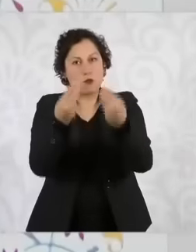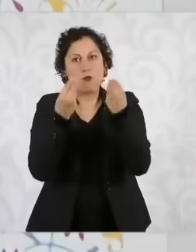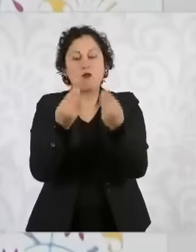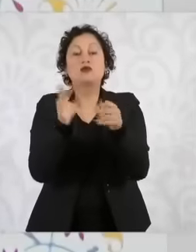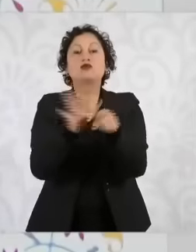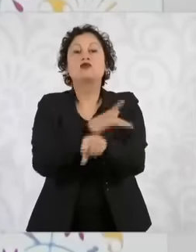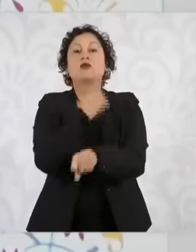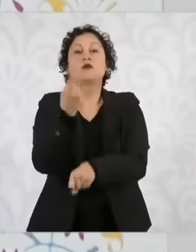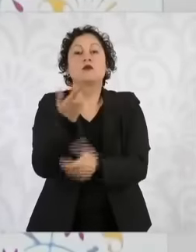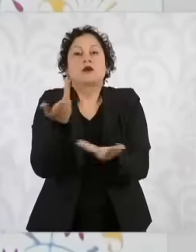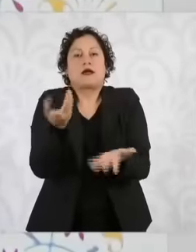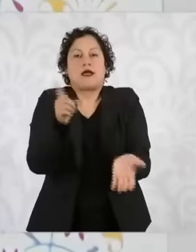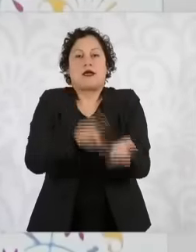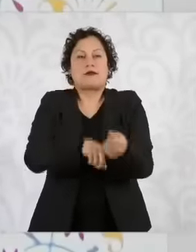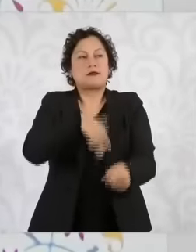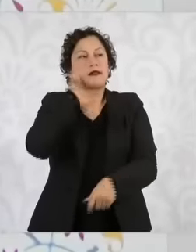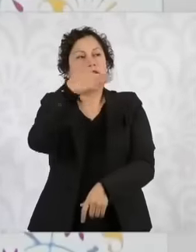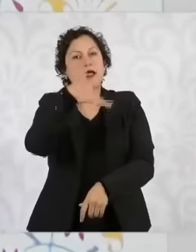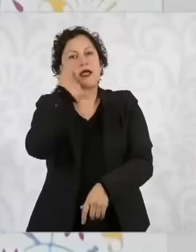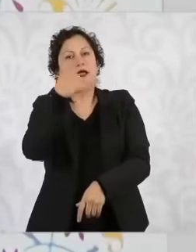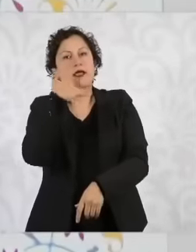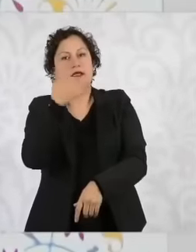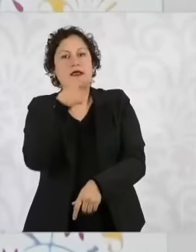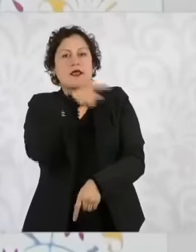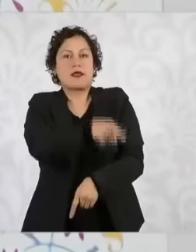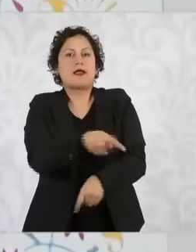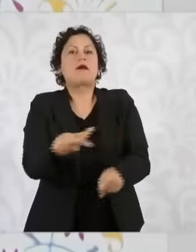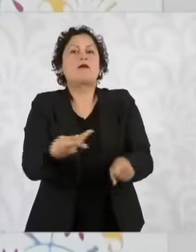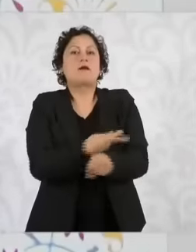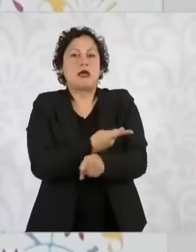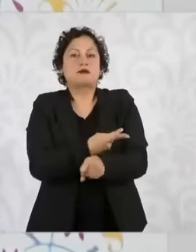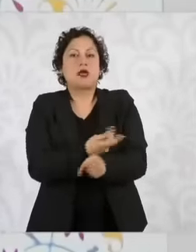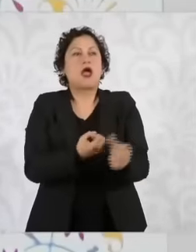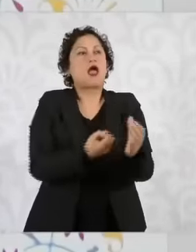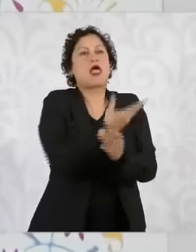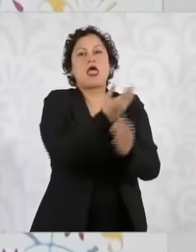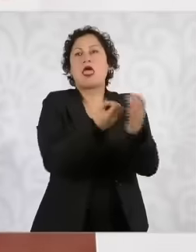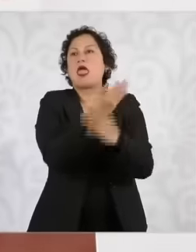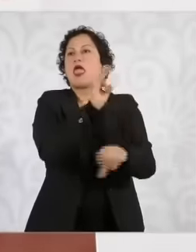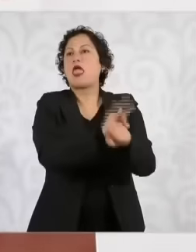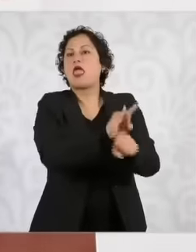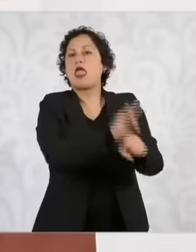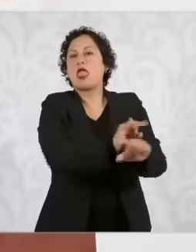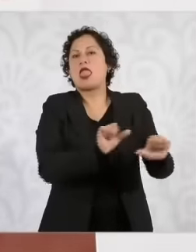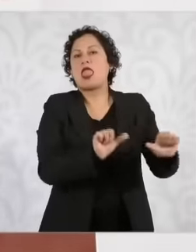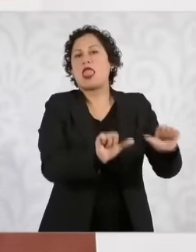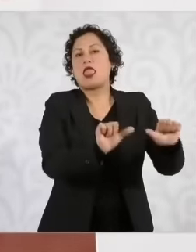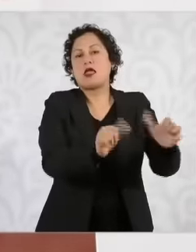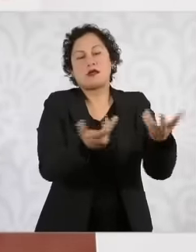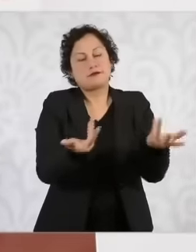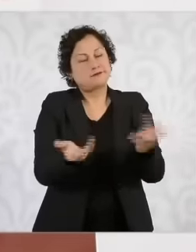that has also allowed this phenomenon. of the revolving door then tell the people that we are going